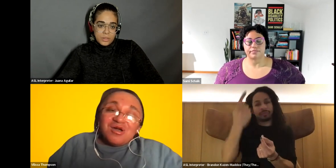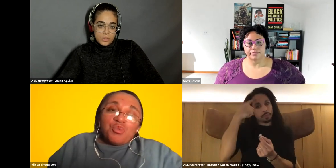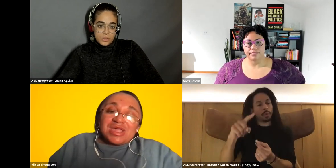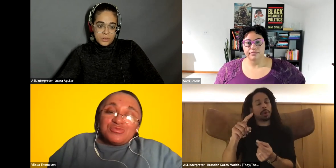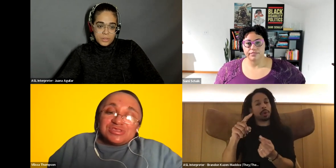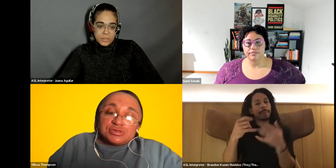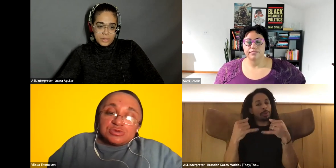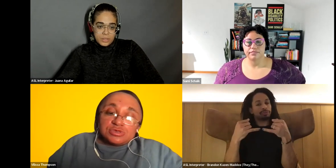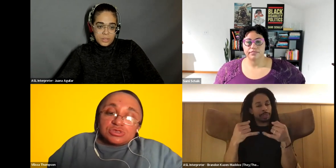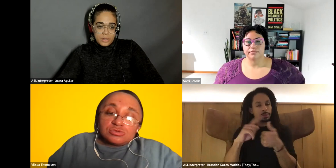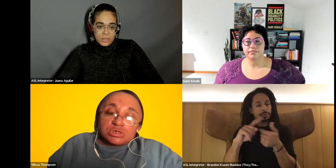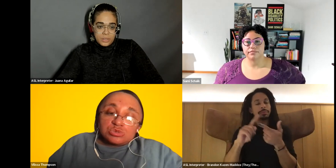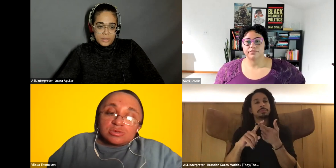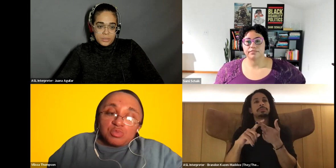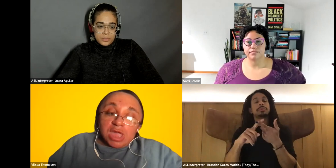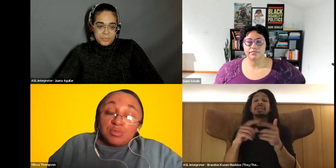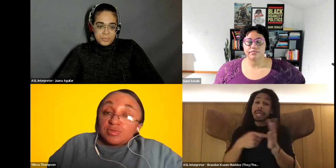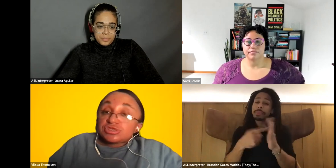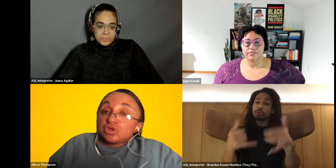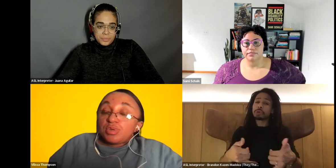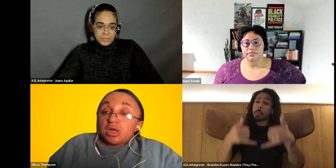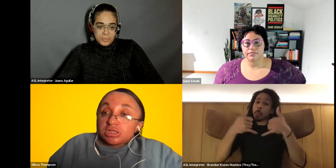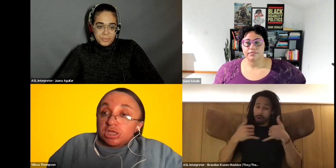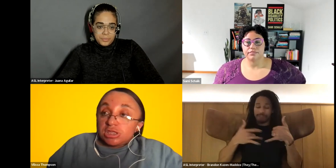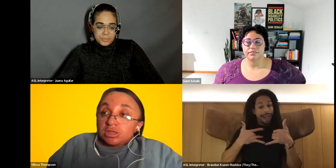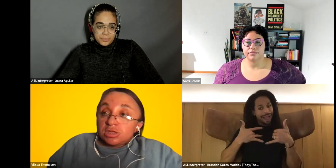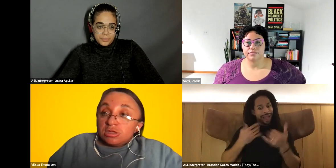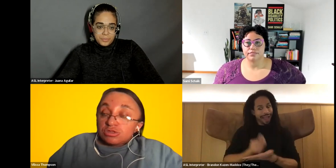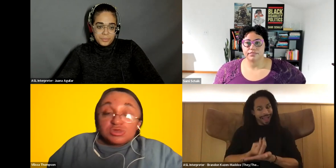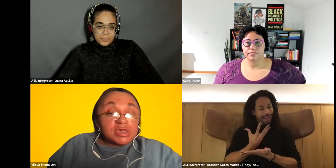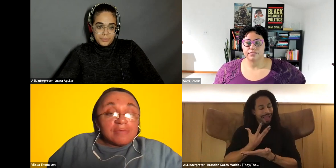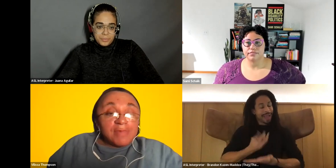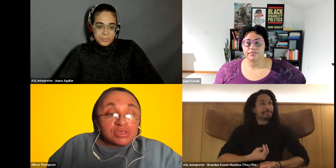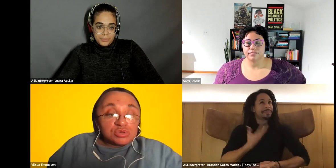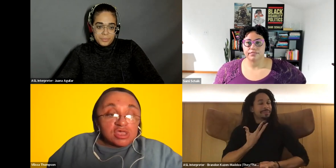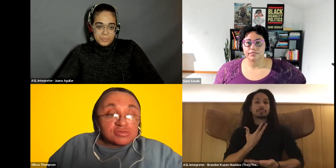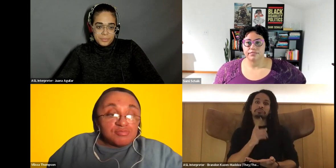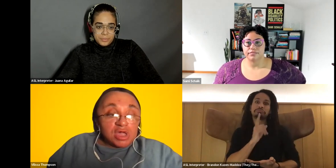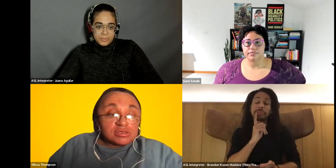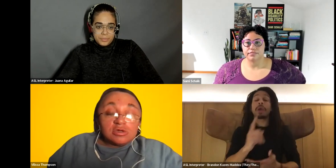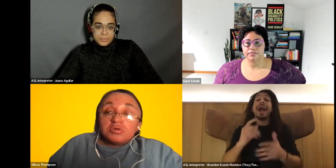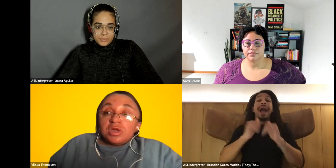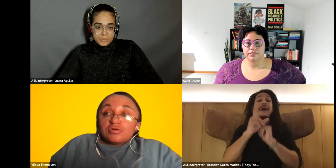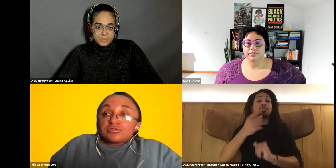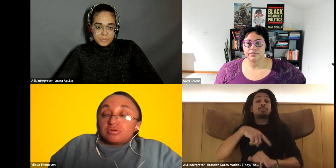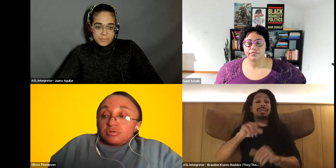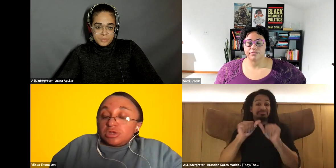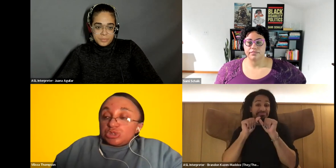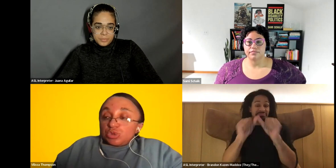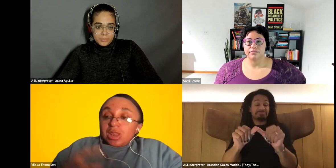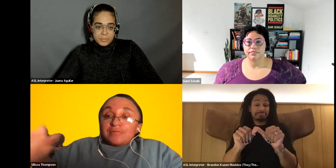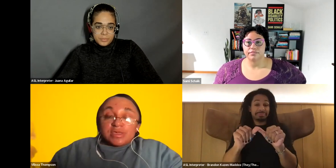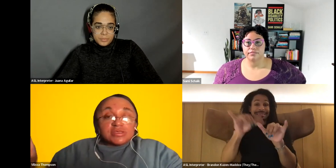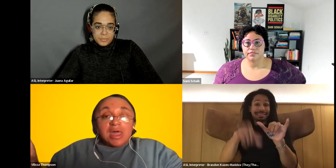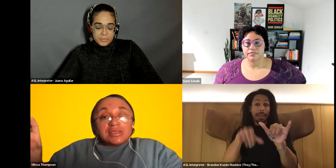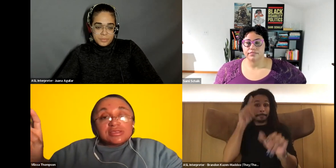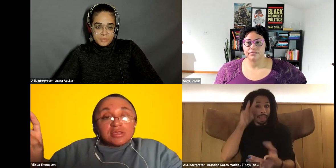Vilissa Thompson: What can we do to ensure that we're able to be still plugged in to things that matter to us? But we also it. Your life is not